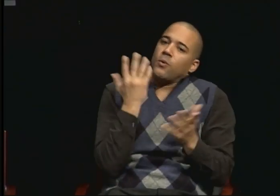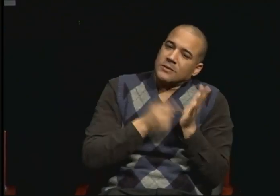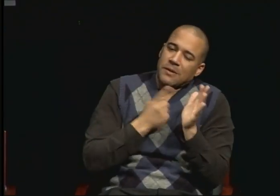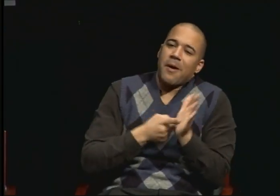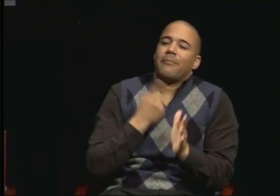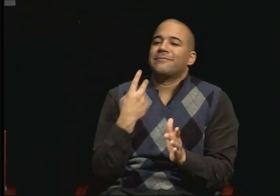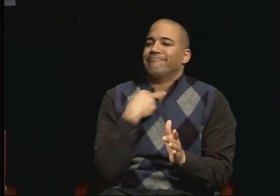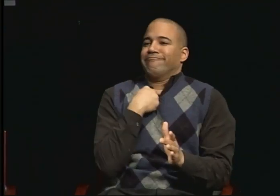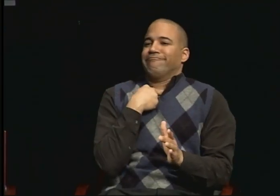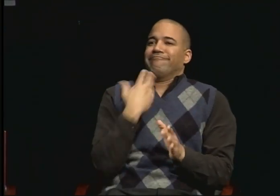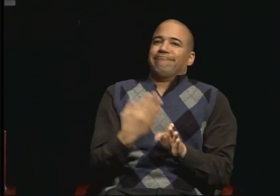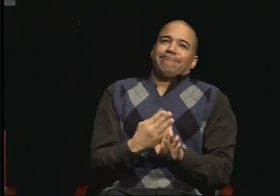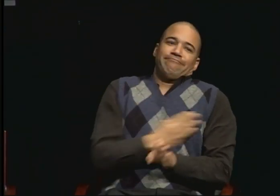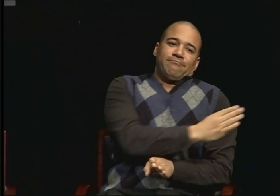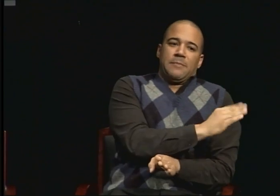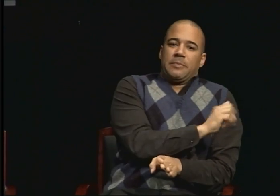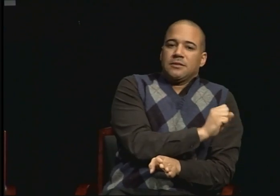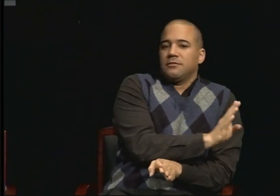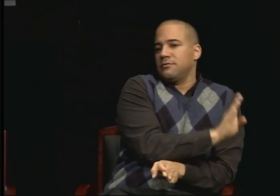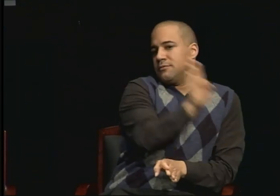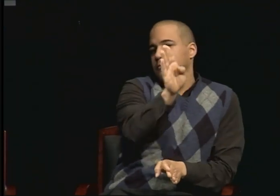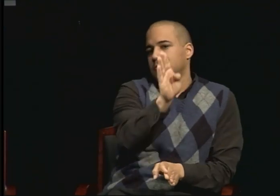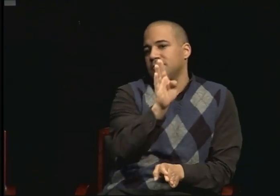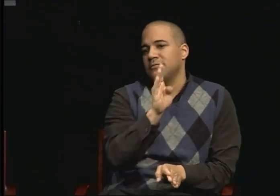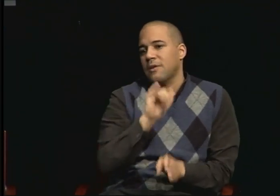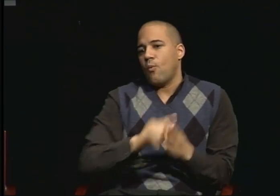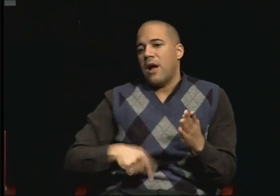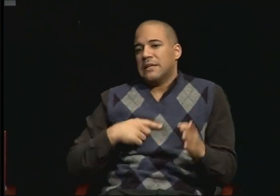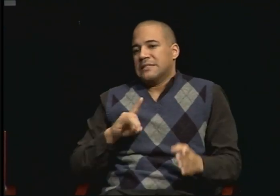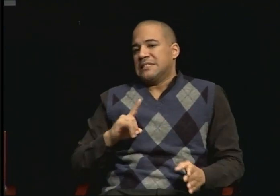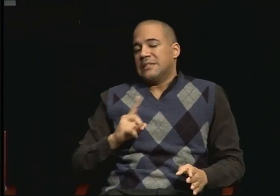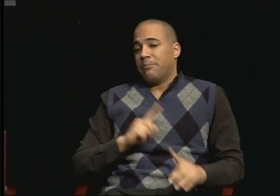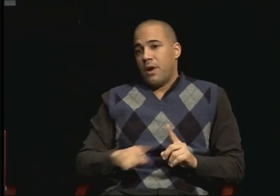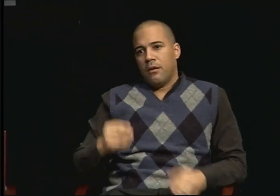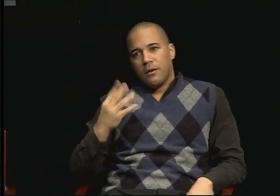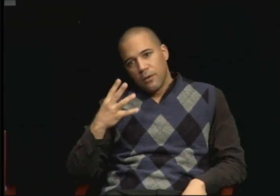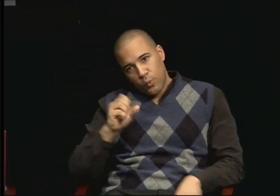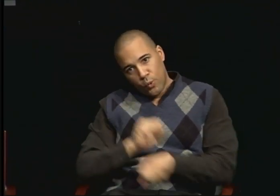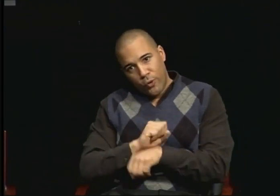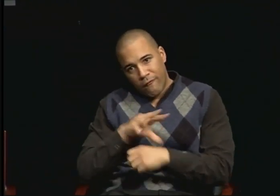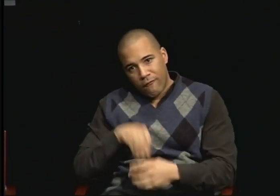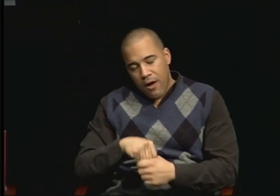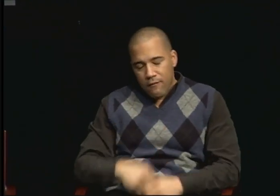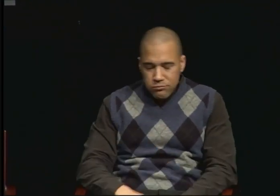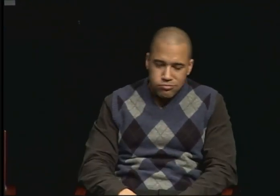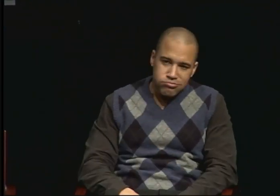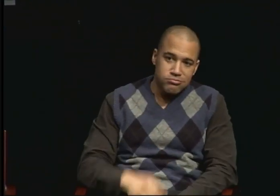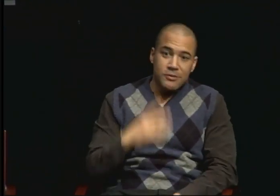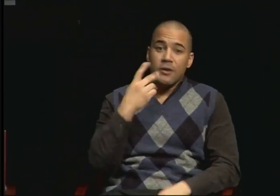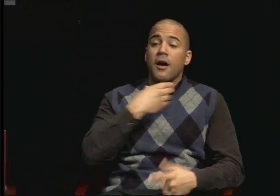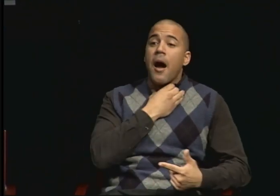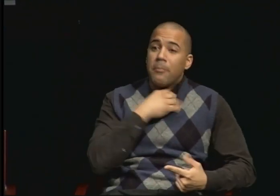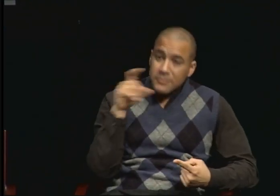But obviously going through the master's was much more work. I had my comp test. I had to go through my thesis and also my PhD comp test